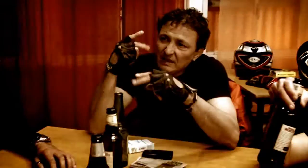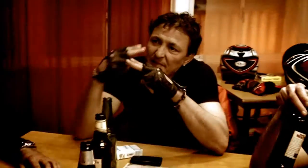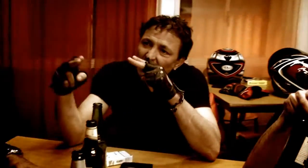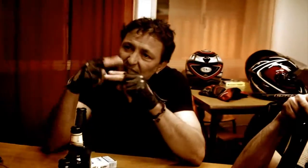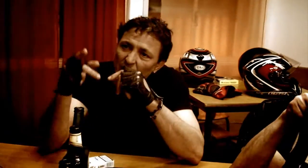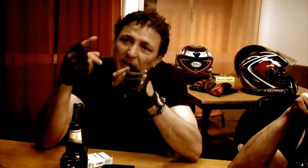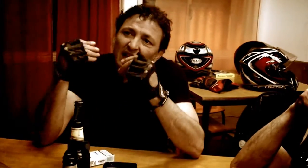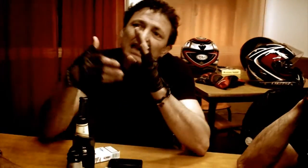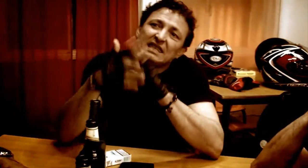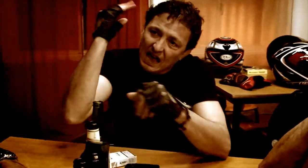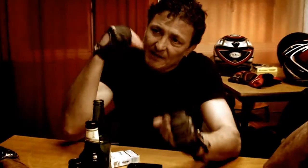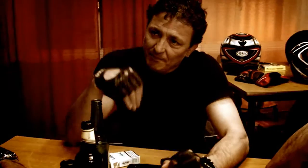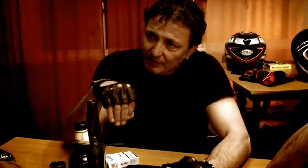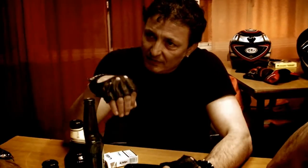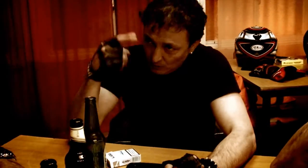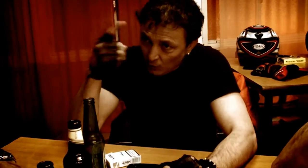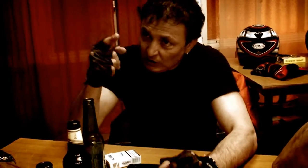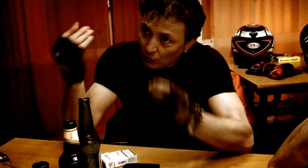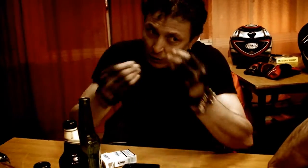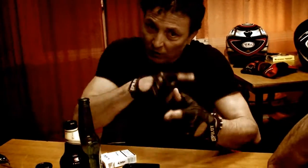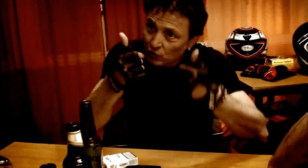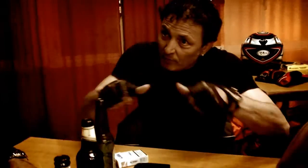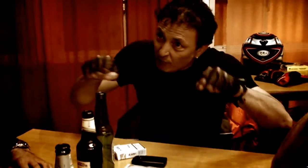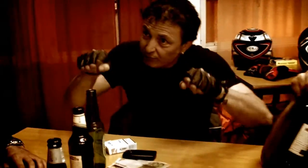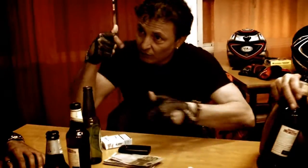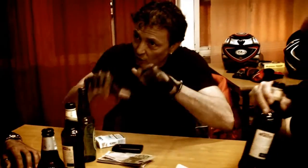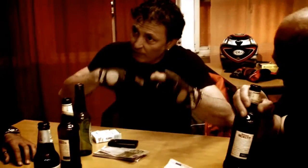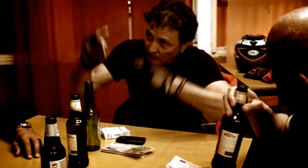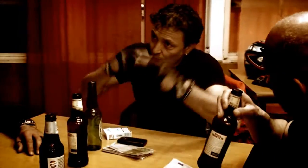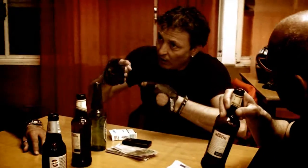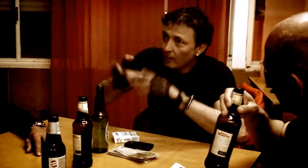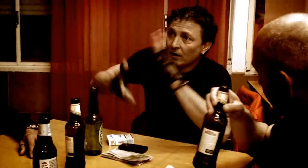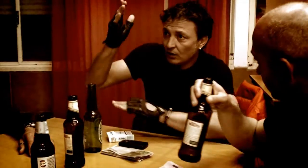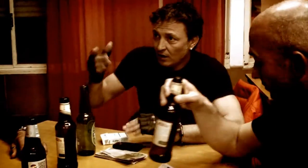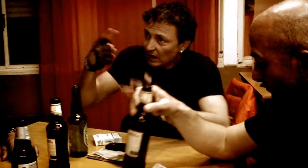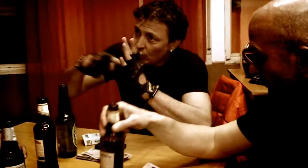piece of shit! because you ran away? I know what it means run for money ... the tires burning leaving for money